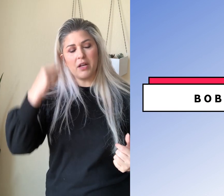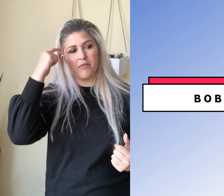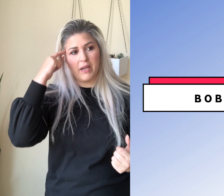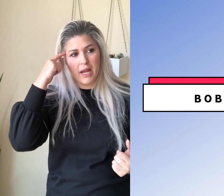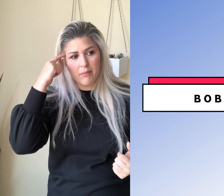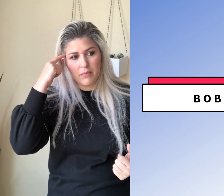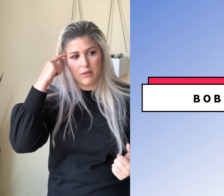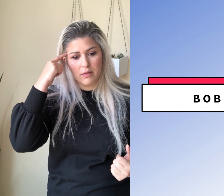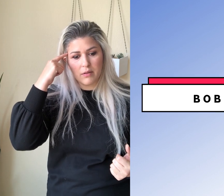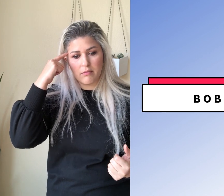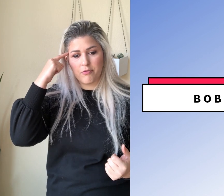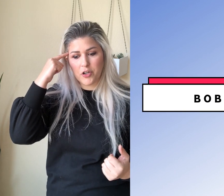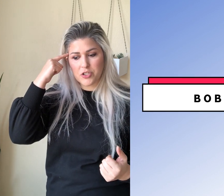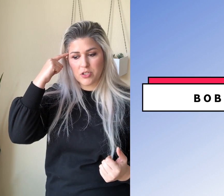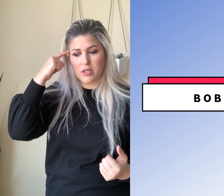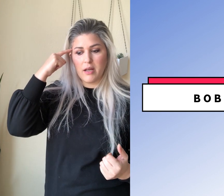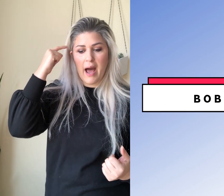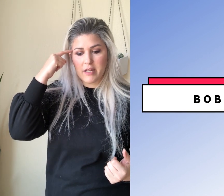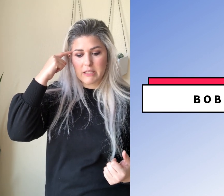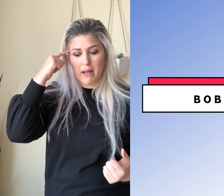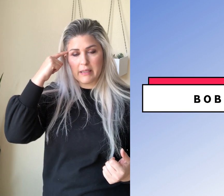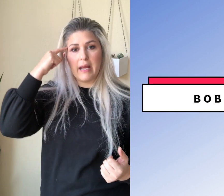think of the name first, how to spell it,